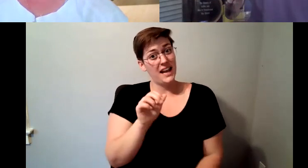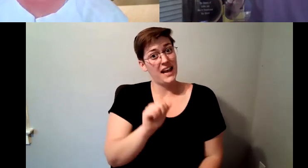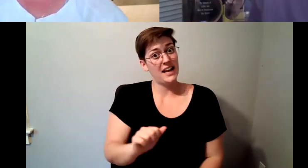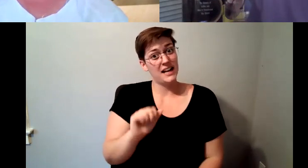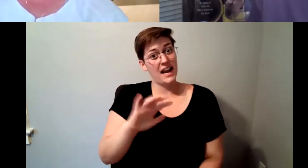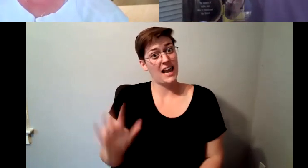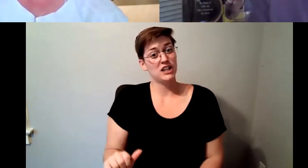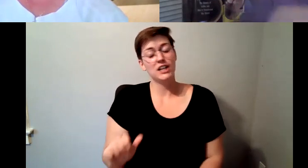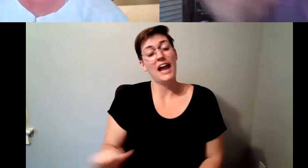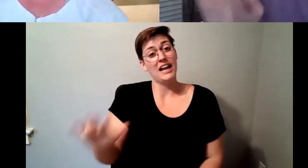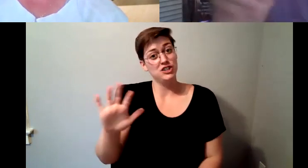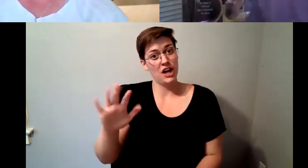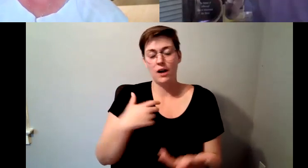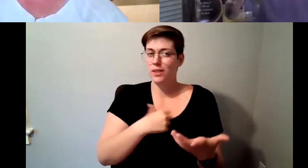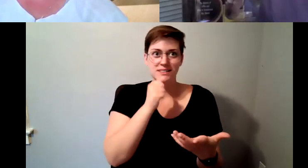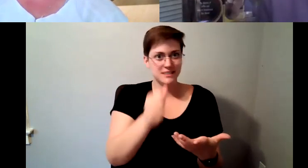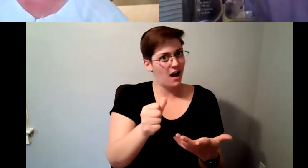D. Major Cohen: And it totally makes a difference.